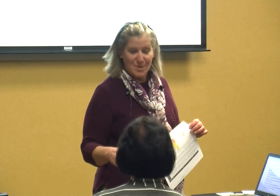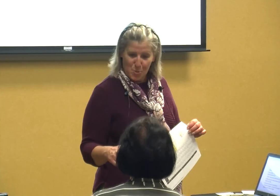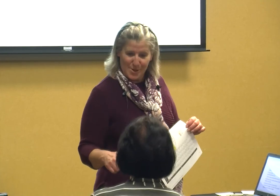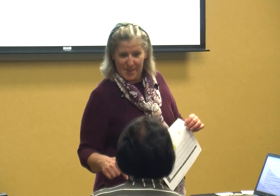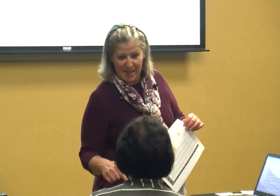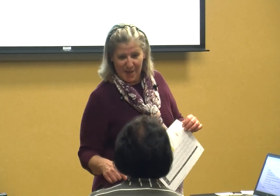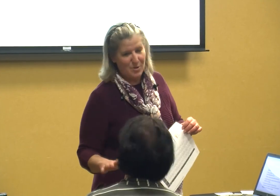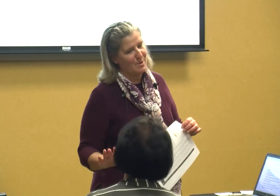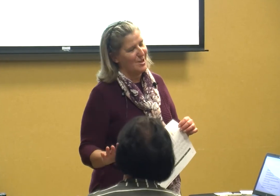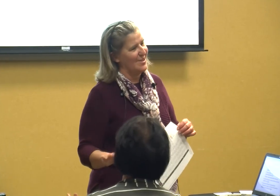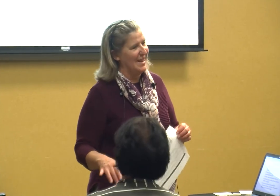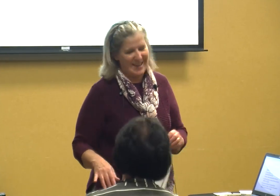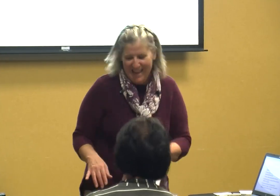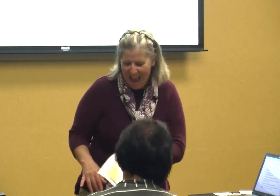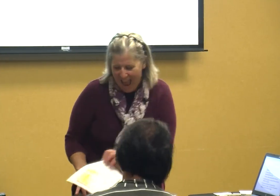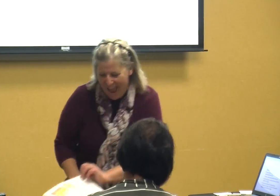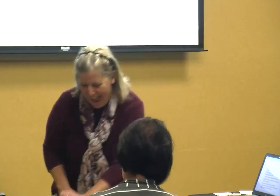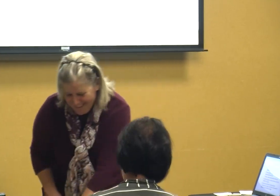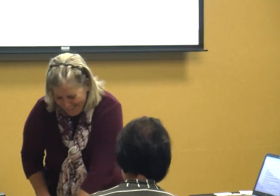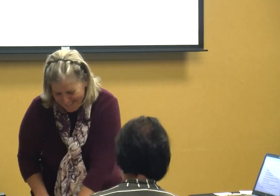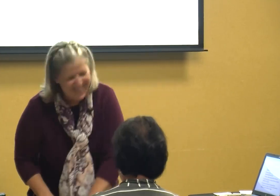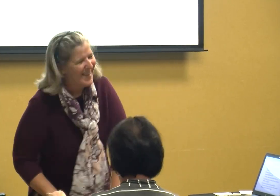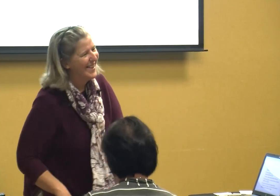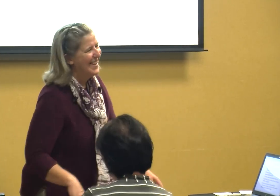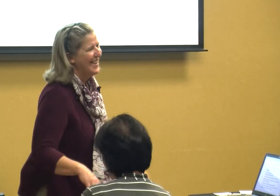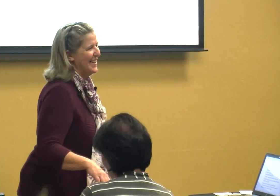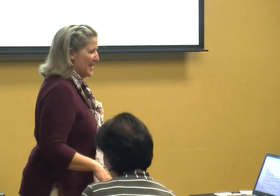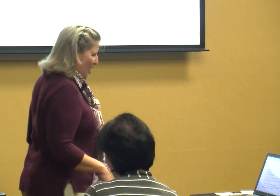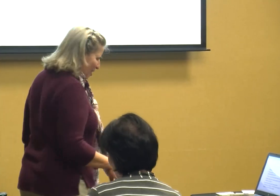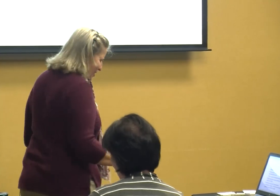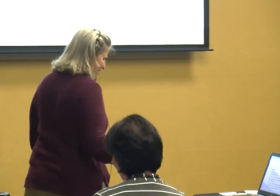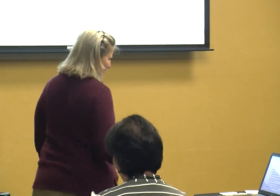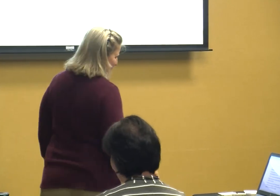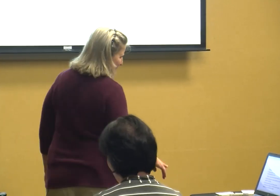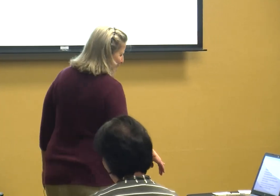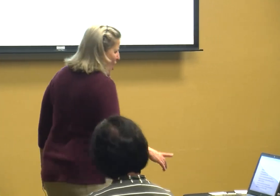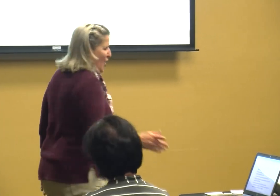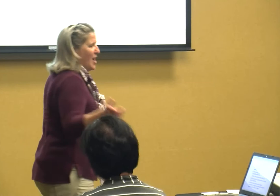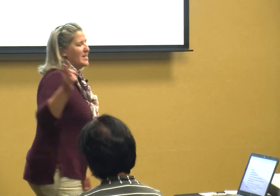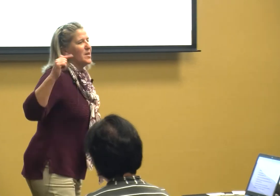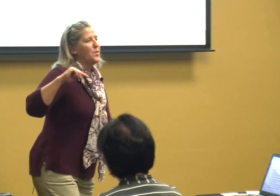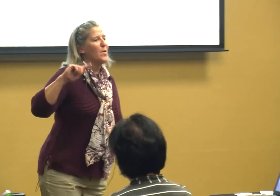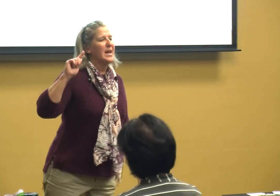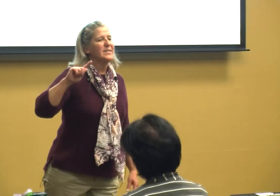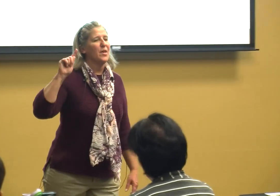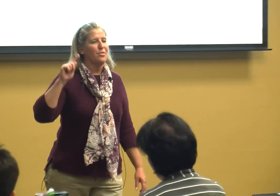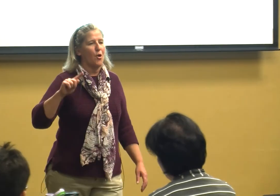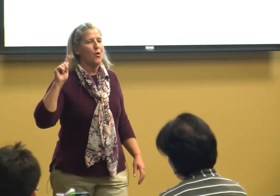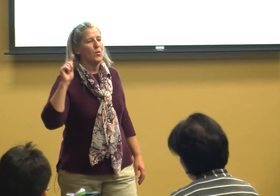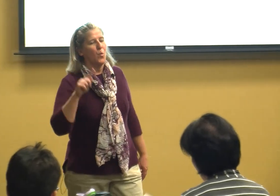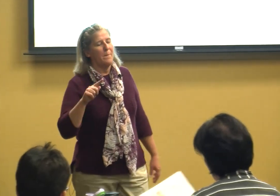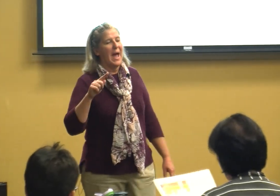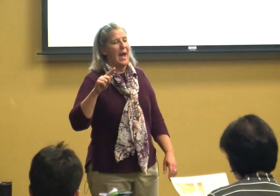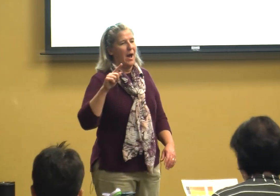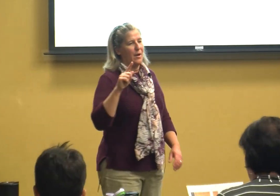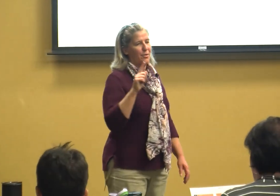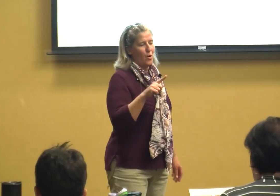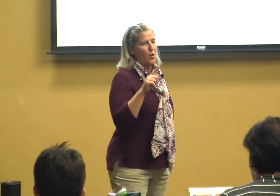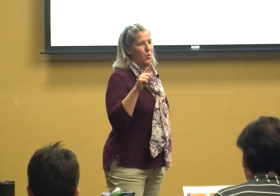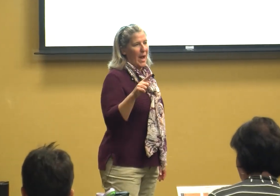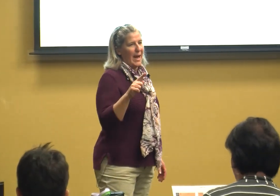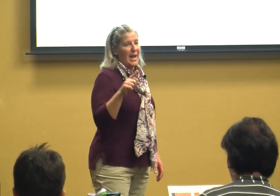you were sitting here no just kidding awesome all right so there is a third with my third way and